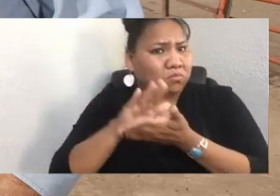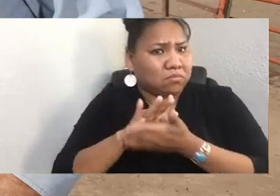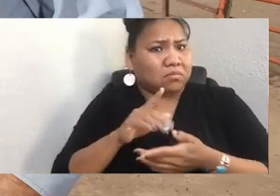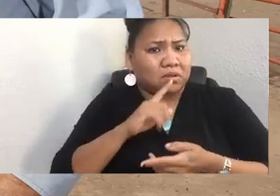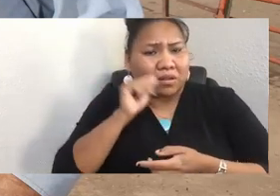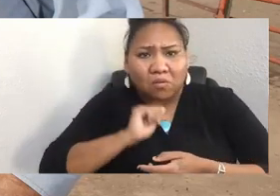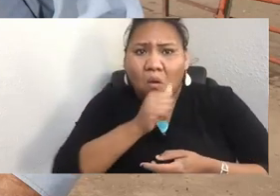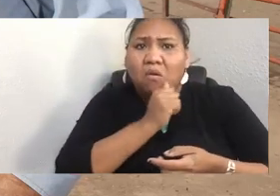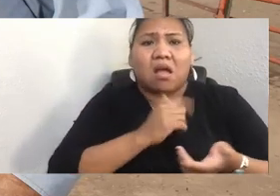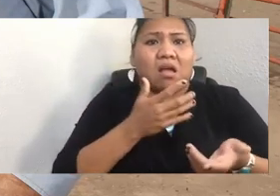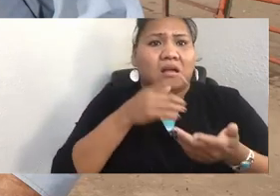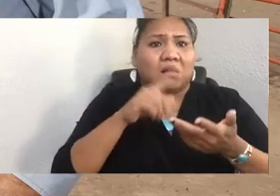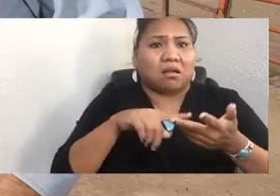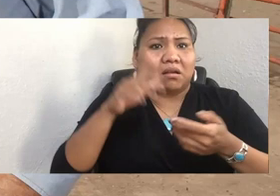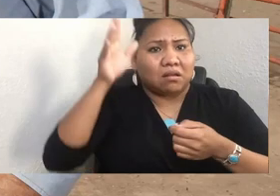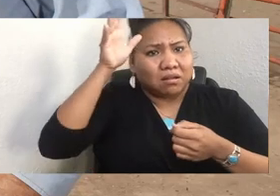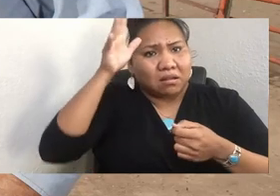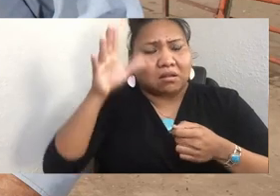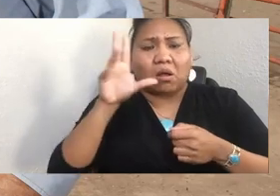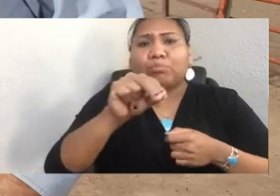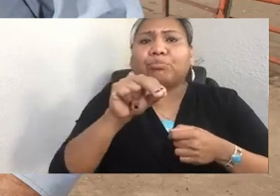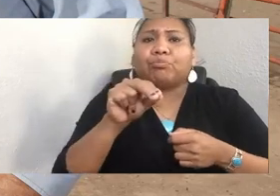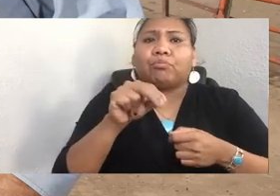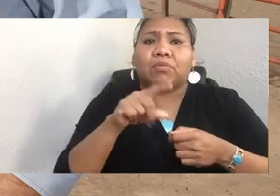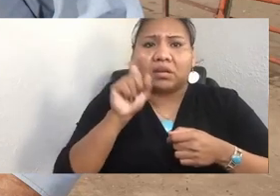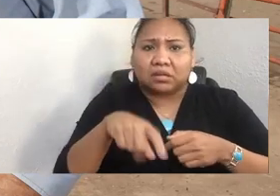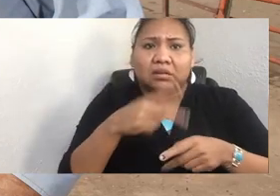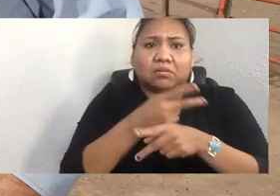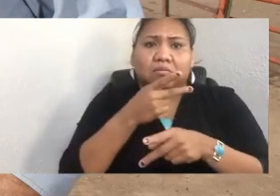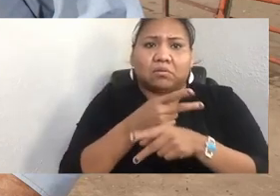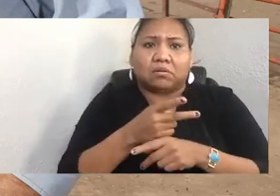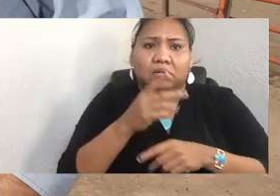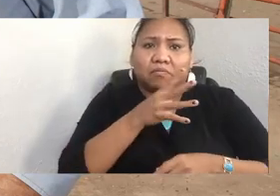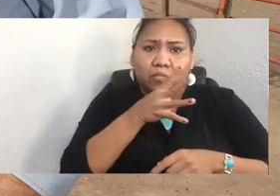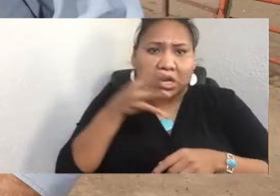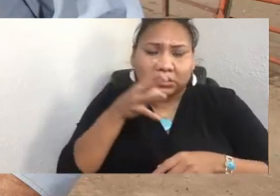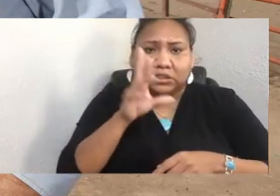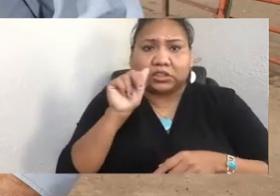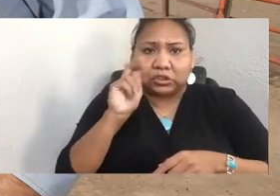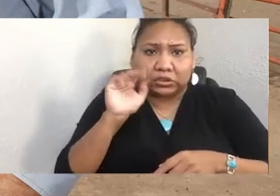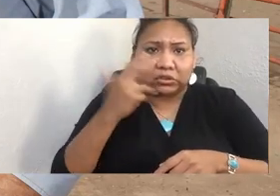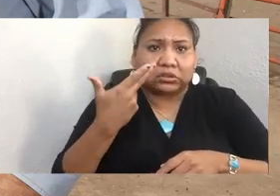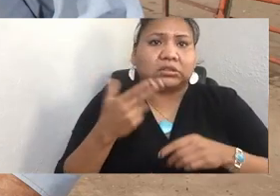So when his parents went to town to get some more feed, he wrote them a note. He said, I'm going to college.